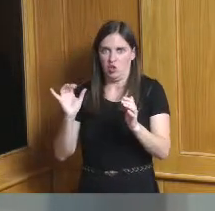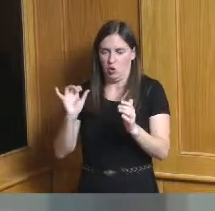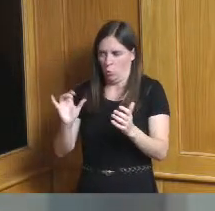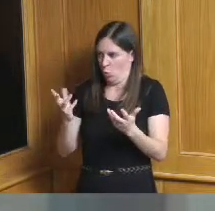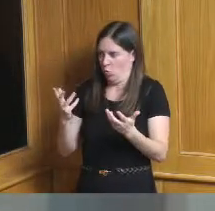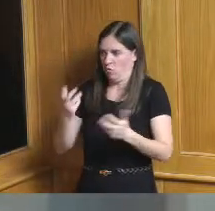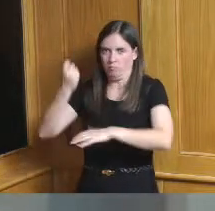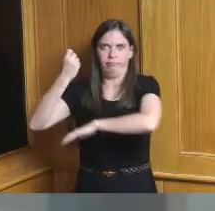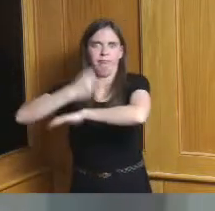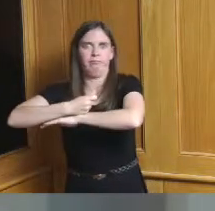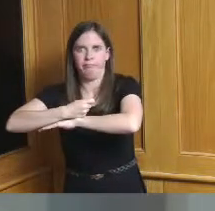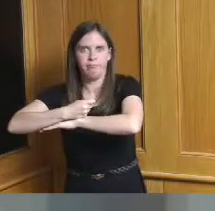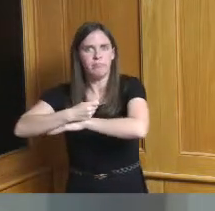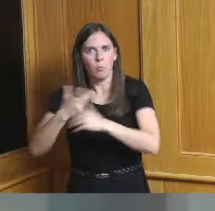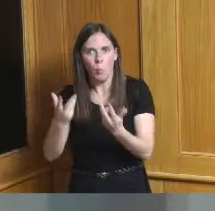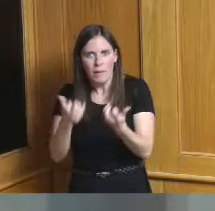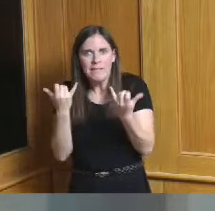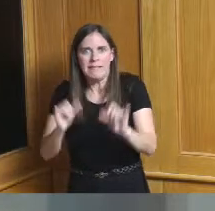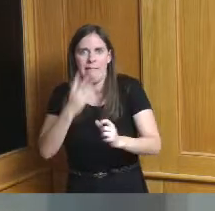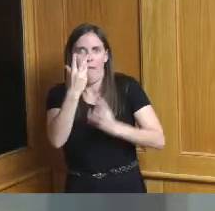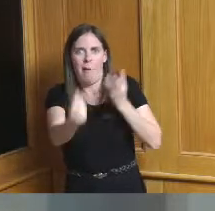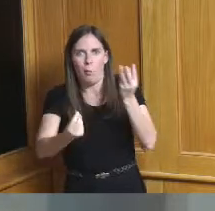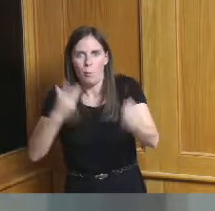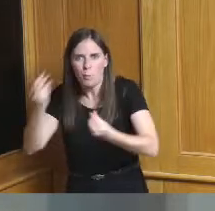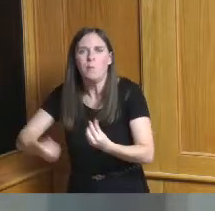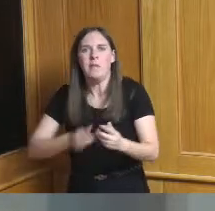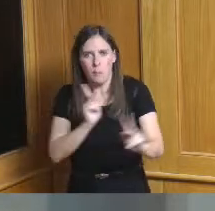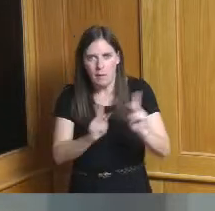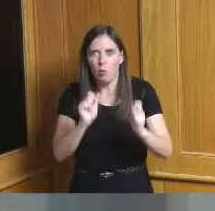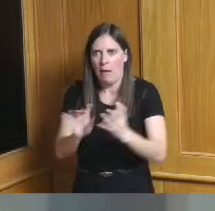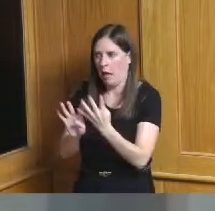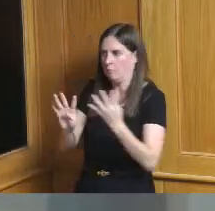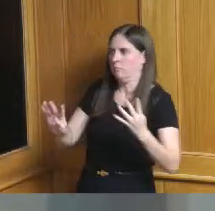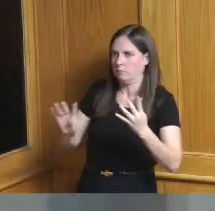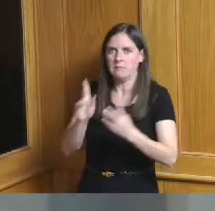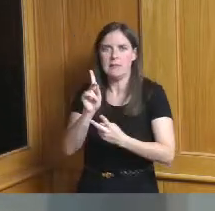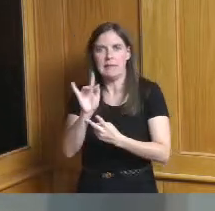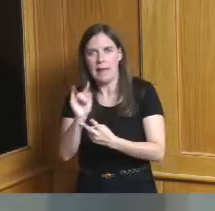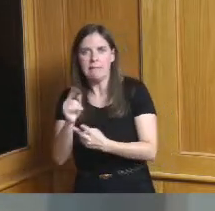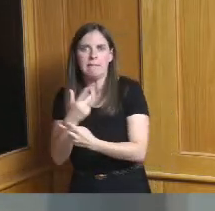us or your health department to make sure people still get what they need so it was good good to